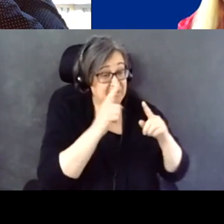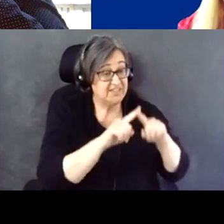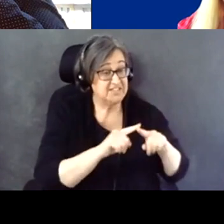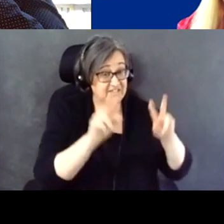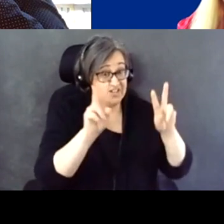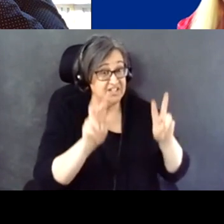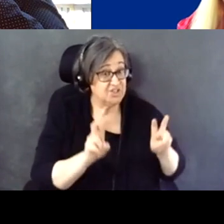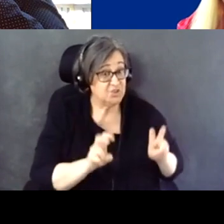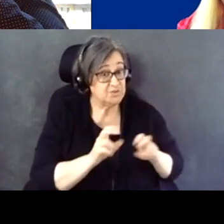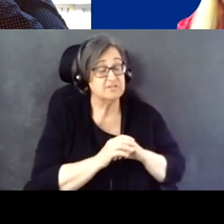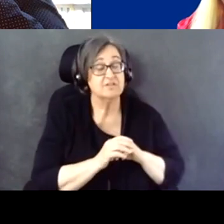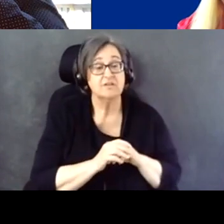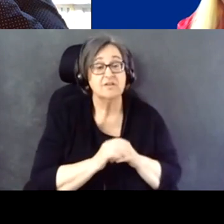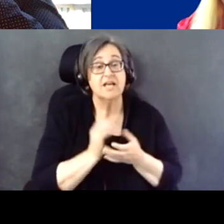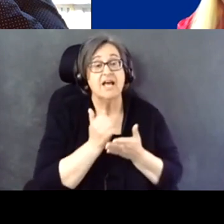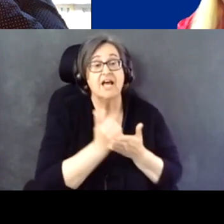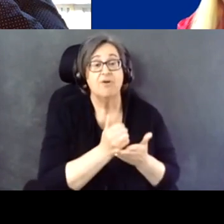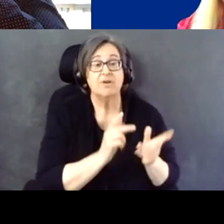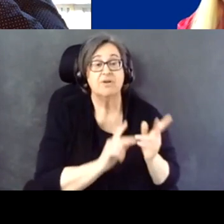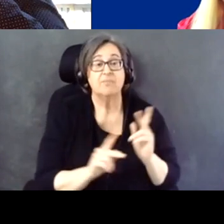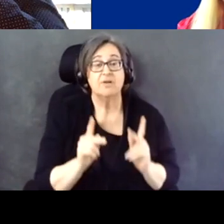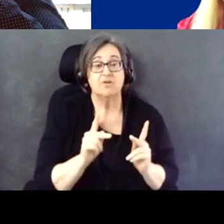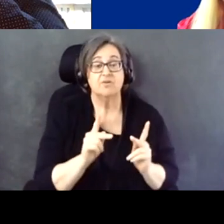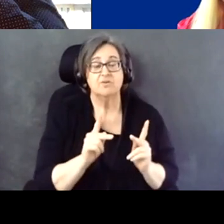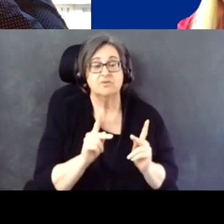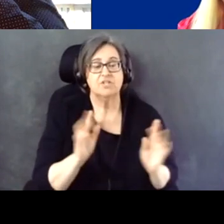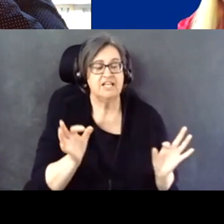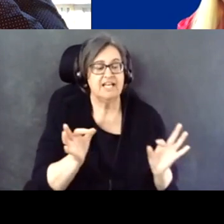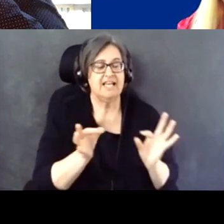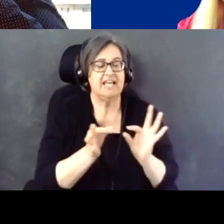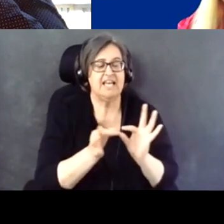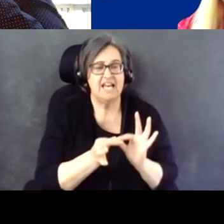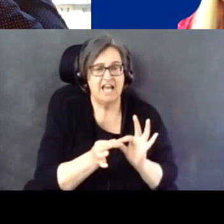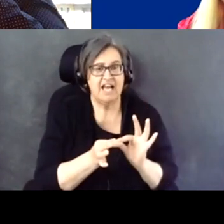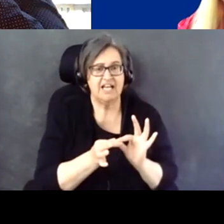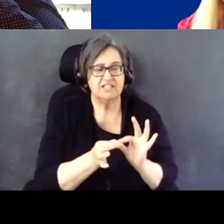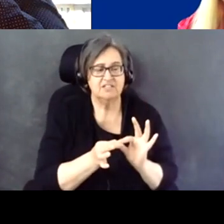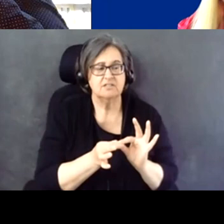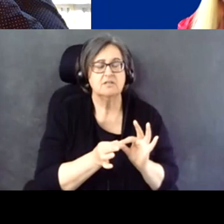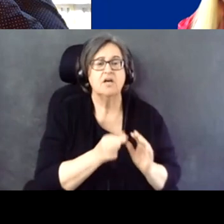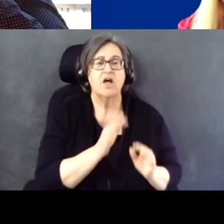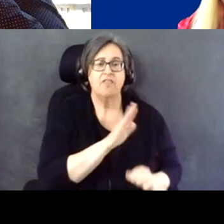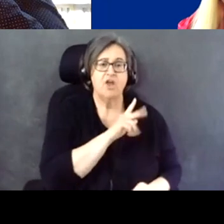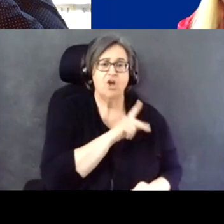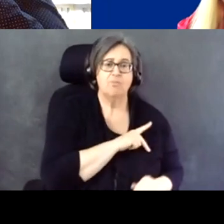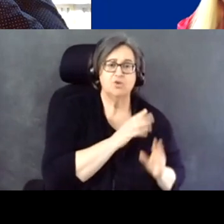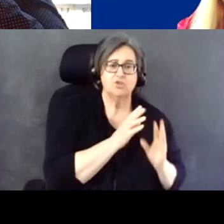And helping people put their connection and personal story into it.